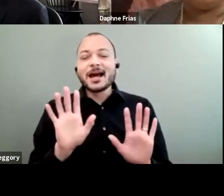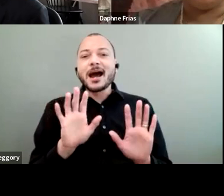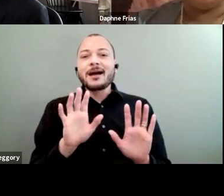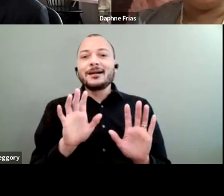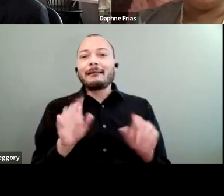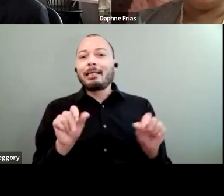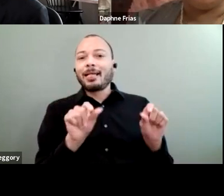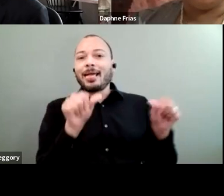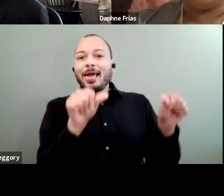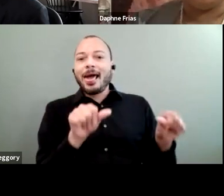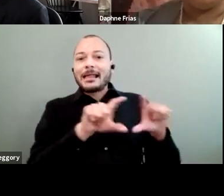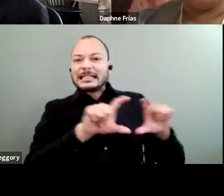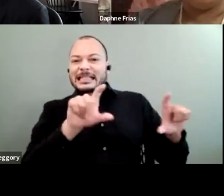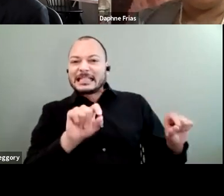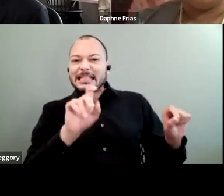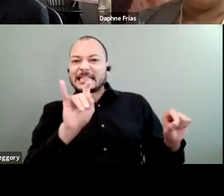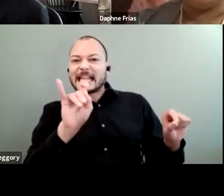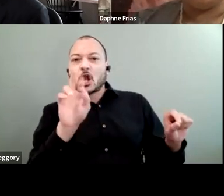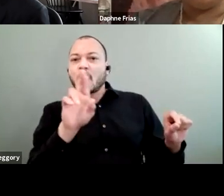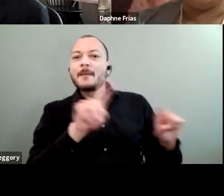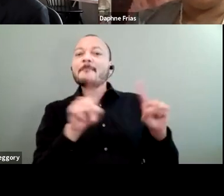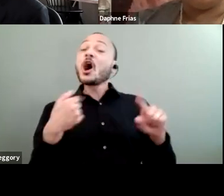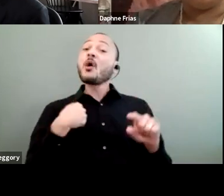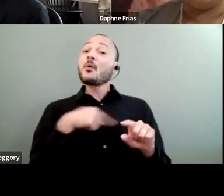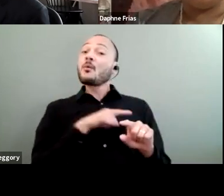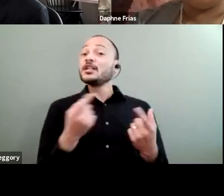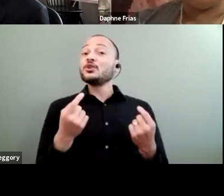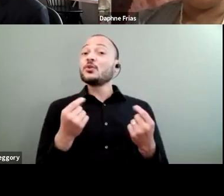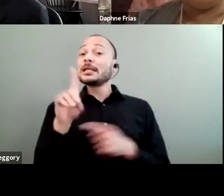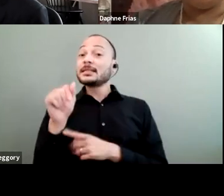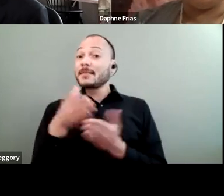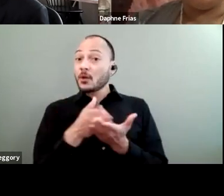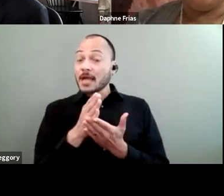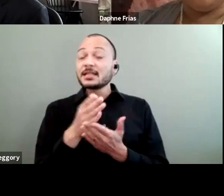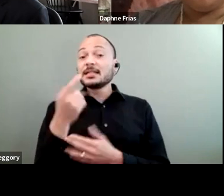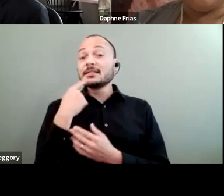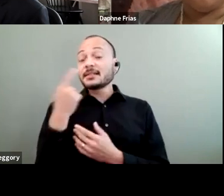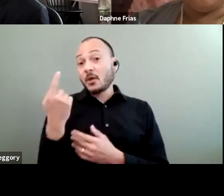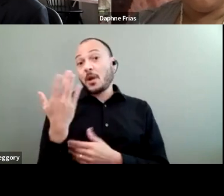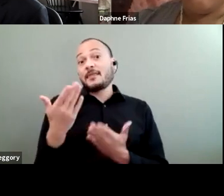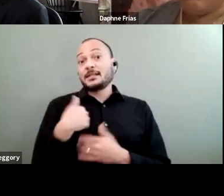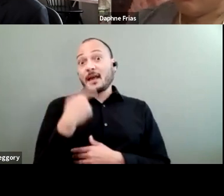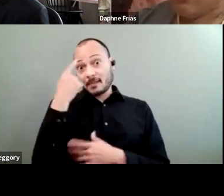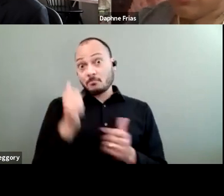but the question is, "What are we actually doing in disability rights?" And just to say, one of the things, I think, that's most important, that any foundation can do,